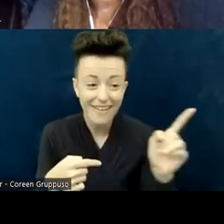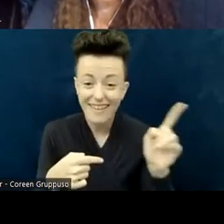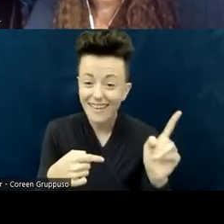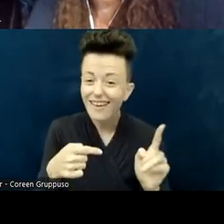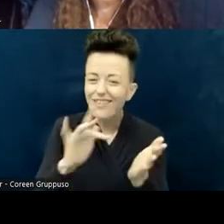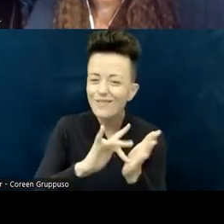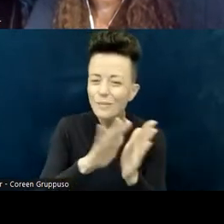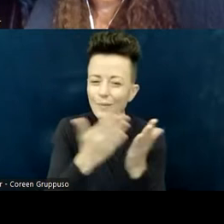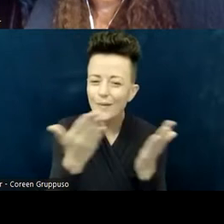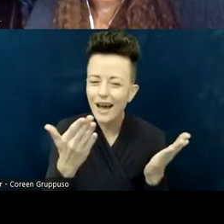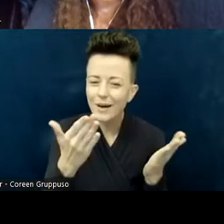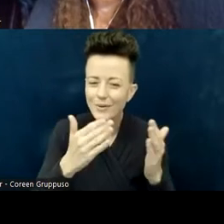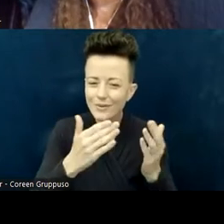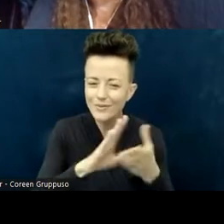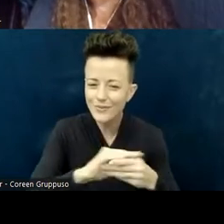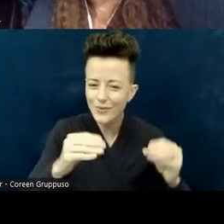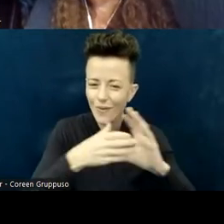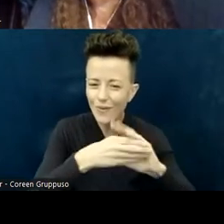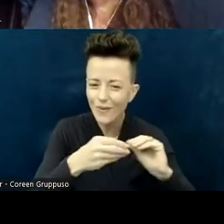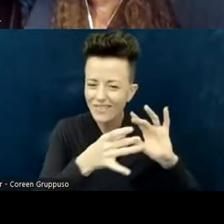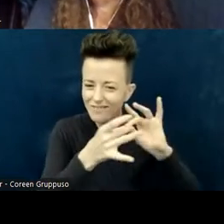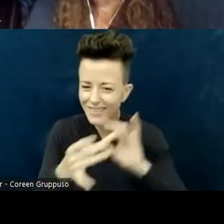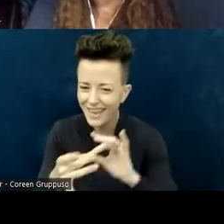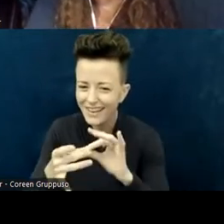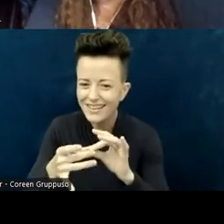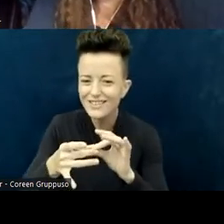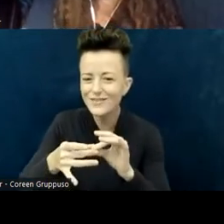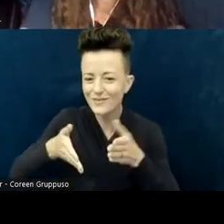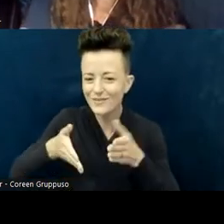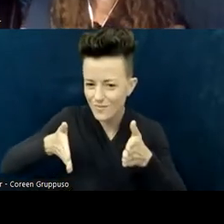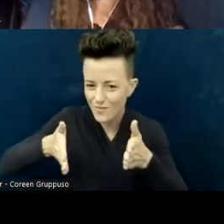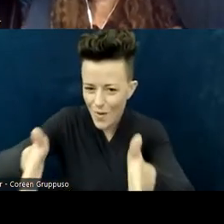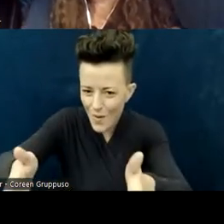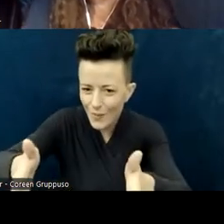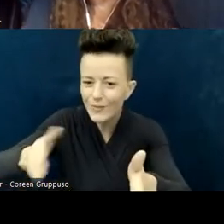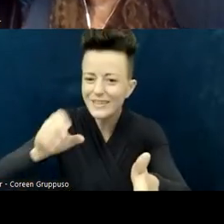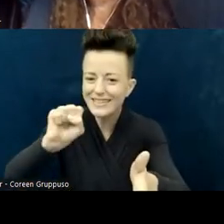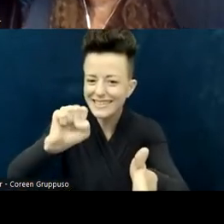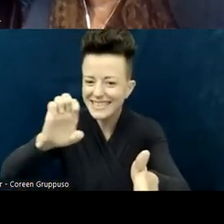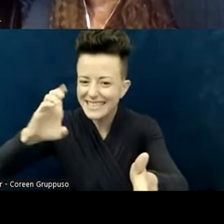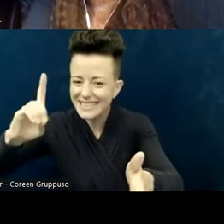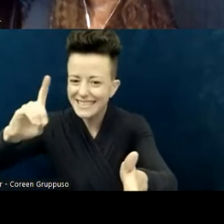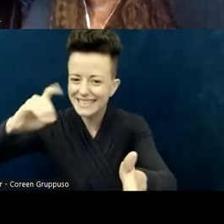and some rocky soil, and some seeds. The other activity was one where...